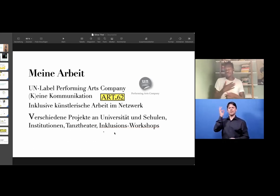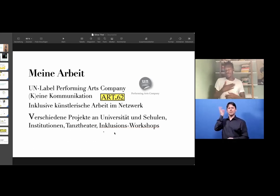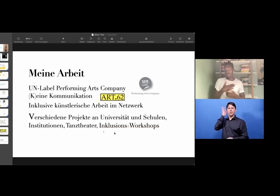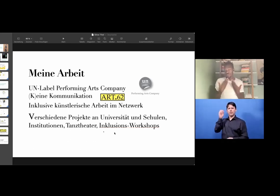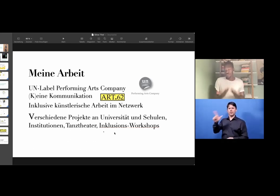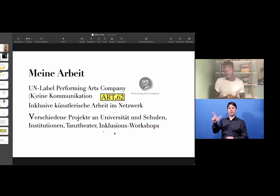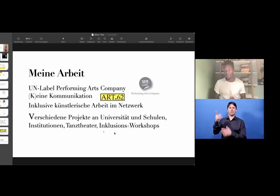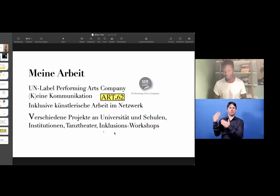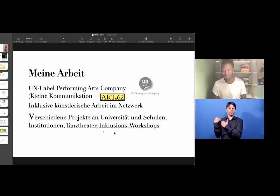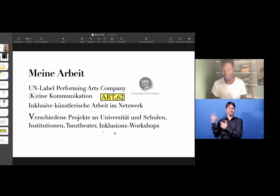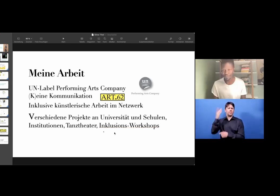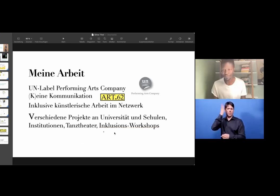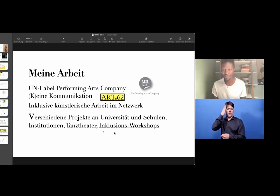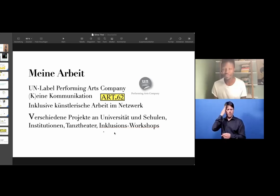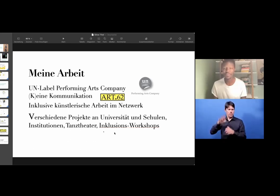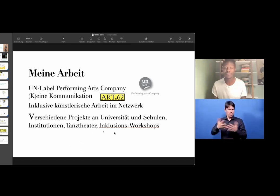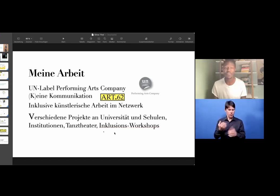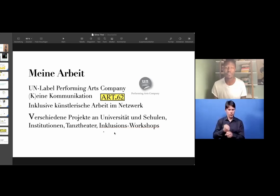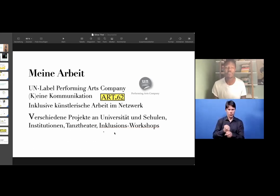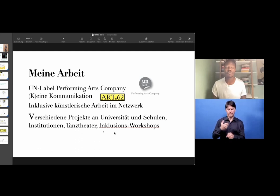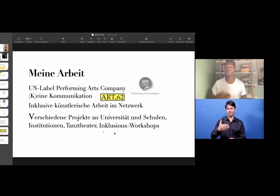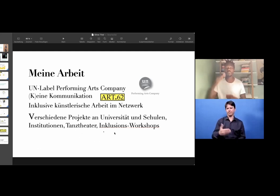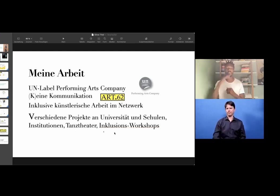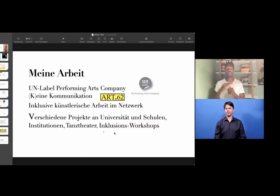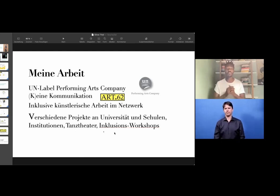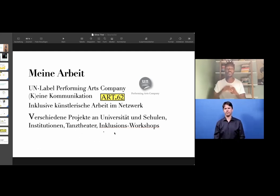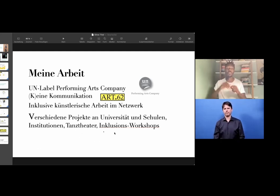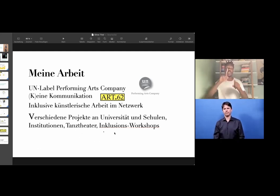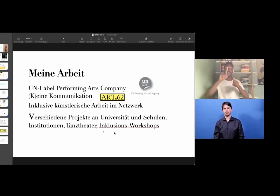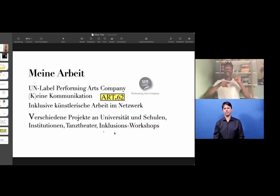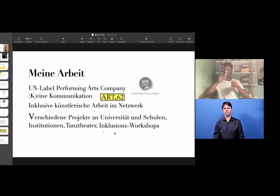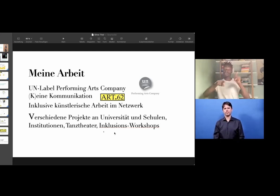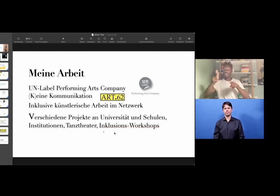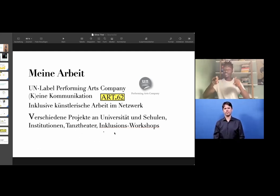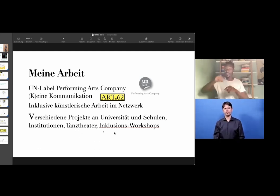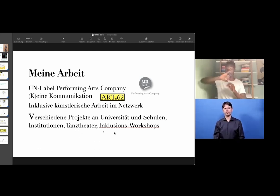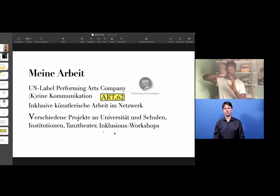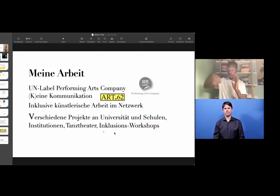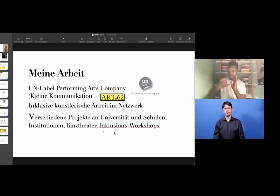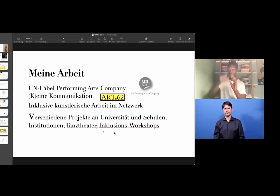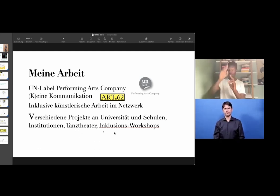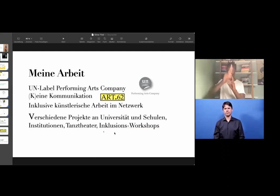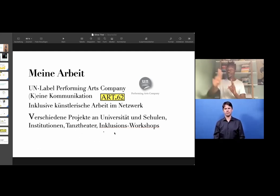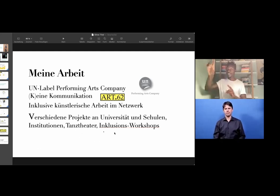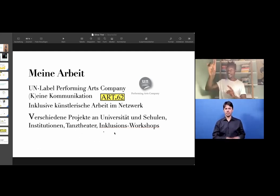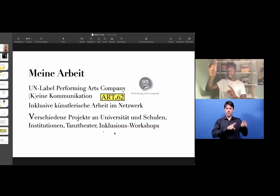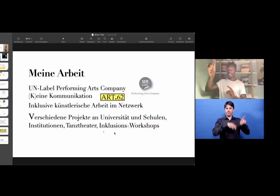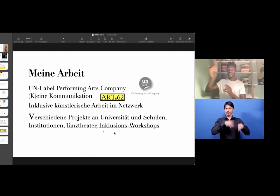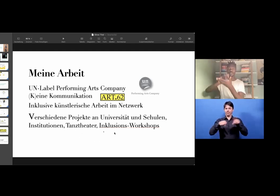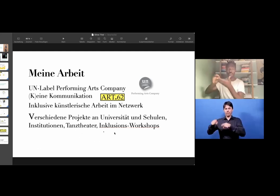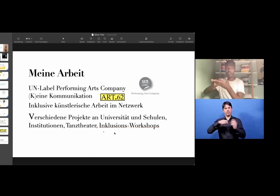However, I also feel very responsible for my work and this is where I get my motivation from.